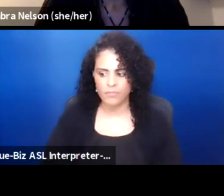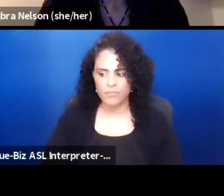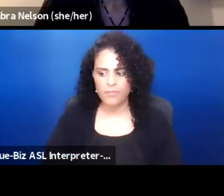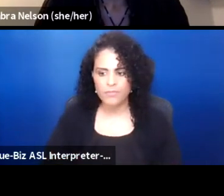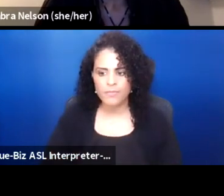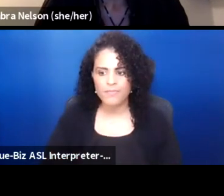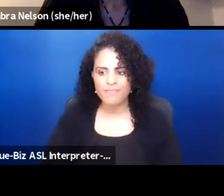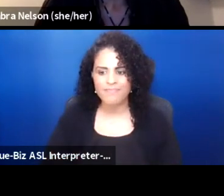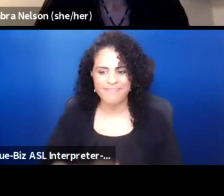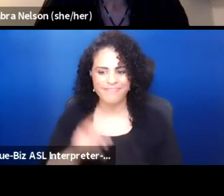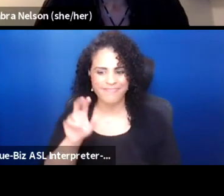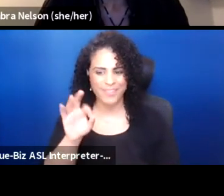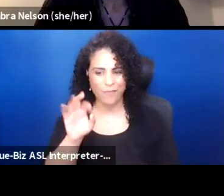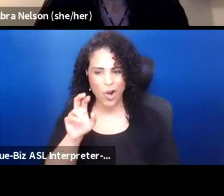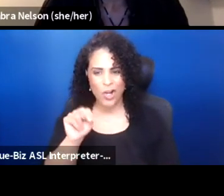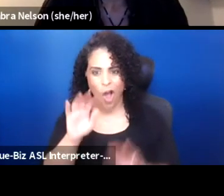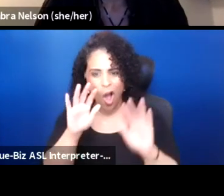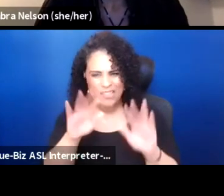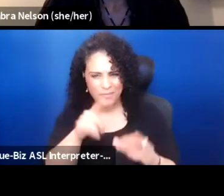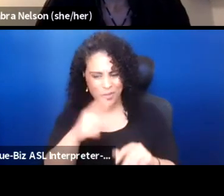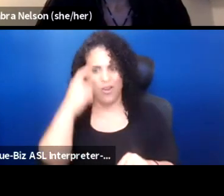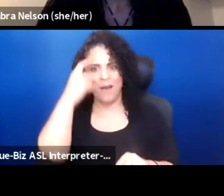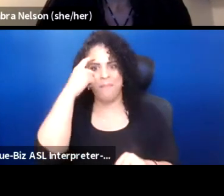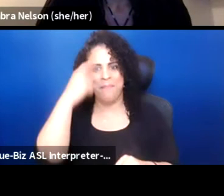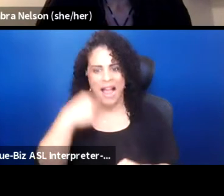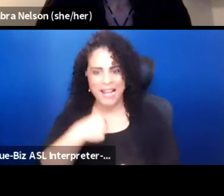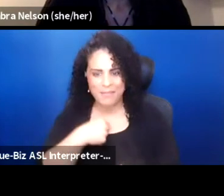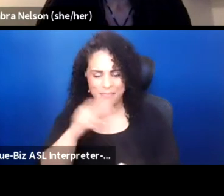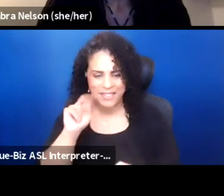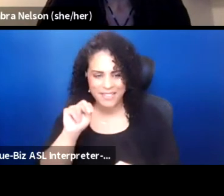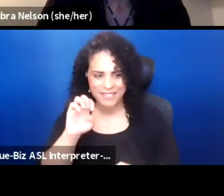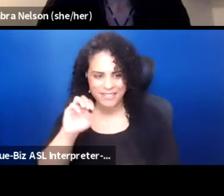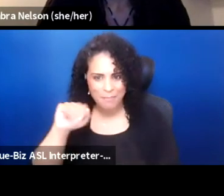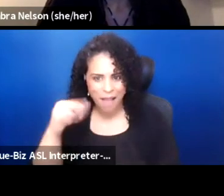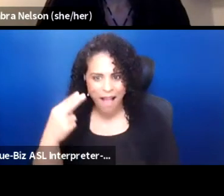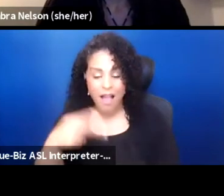Awesome. You remind me, Neemmah, that Western theater